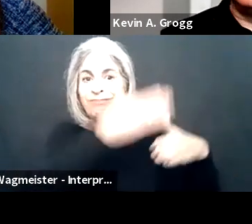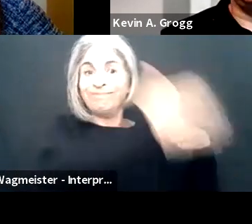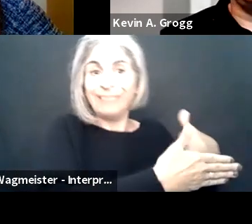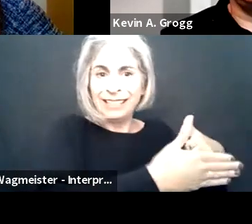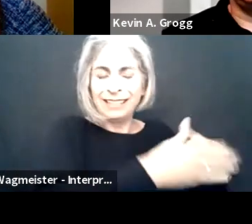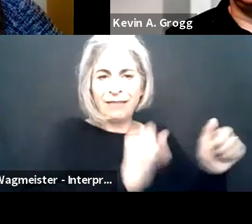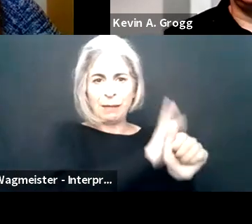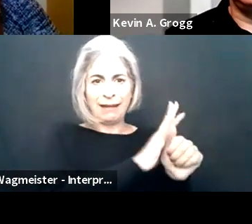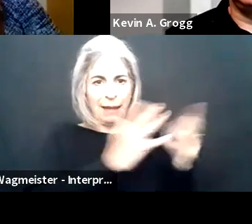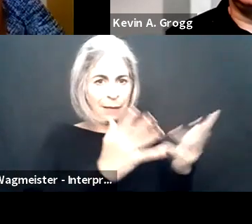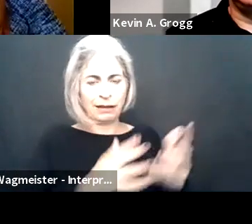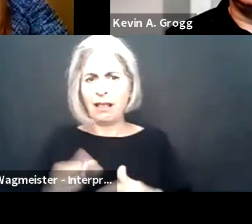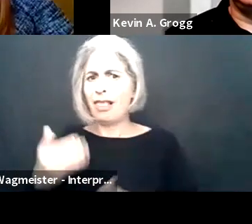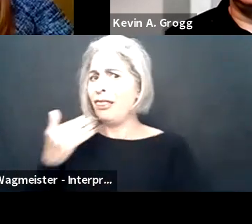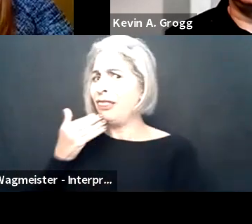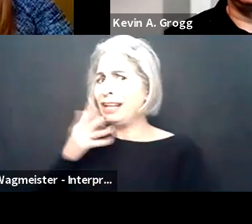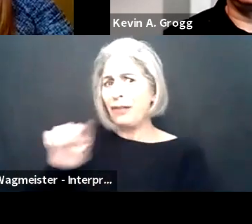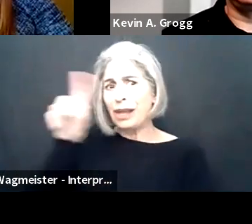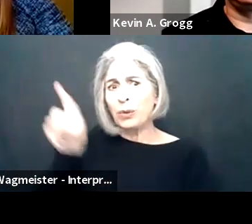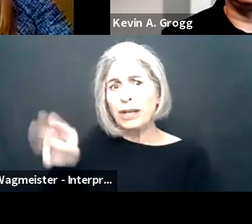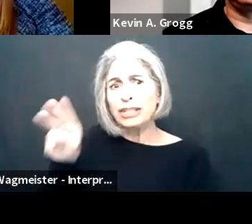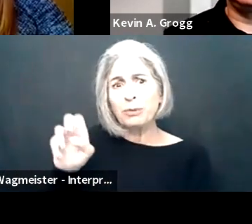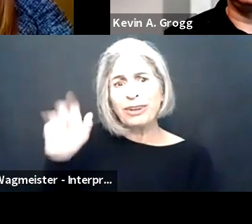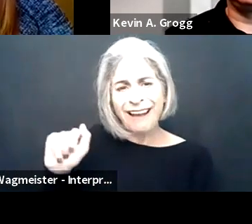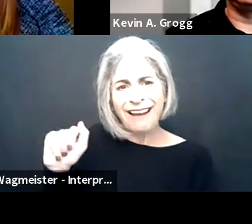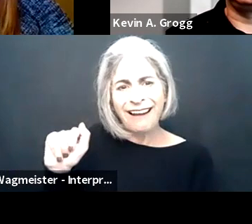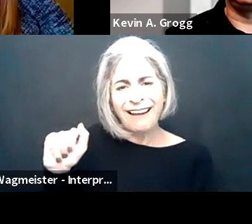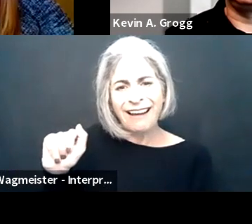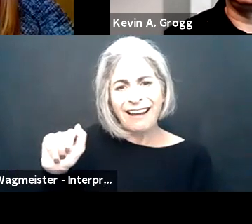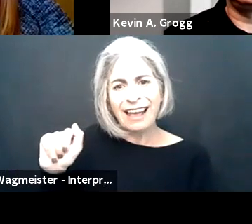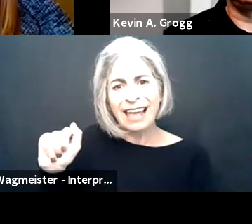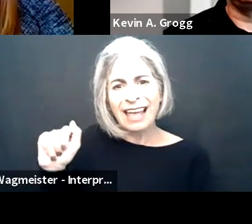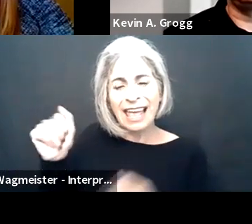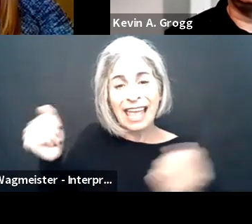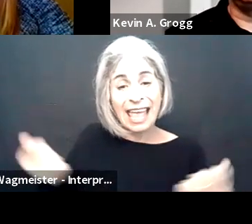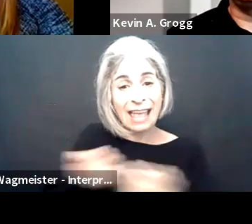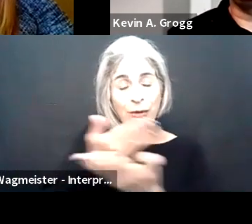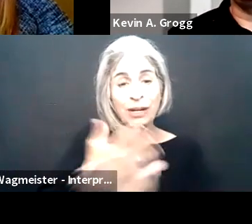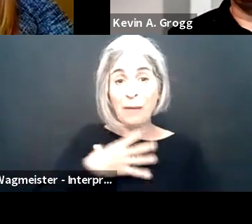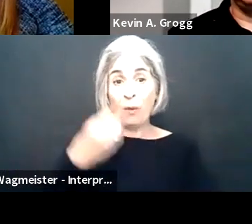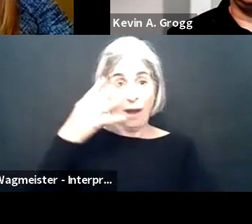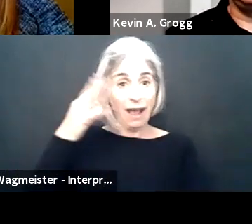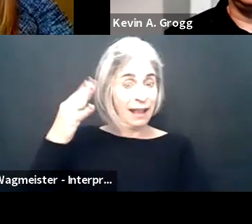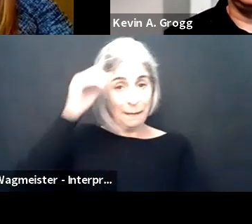opportunities are maintained as we move towards a post-pandemic reality.